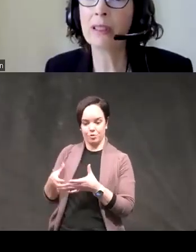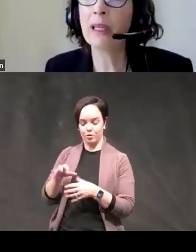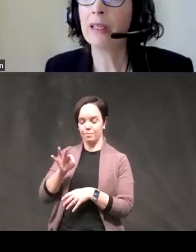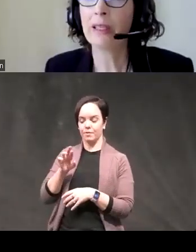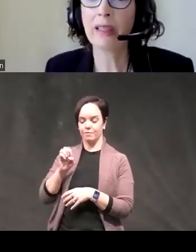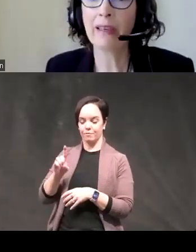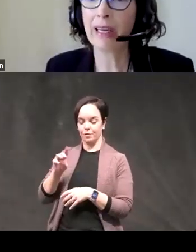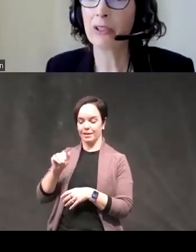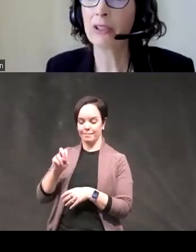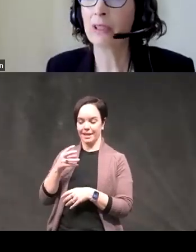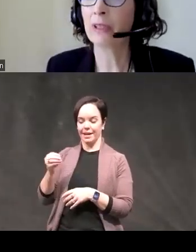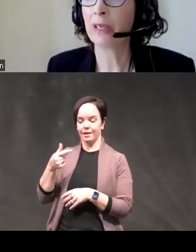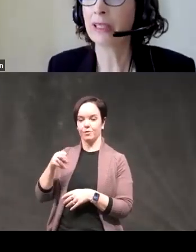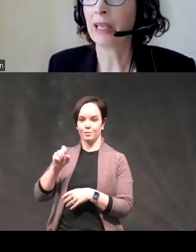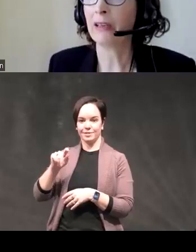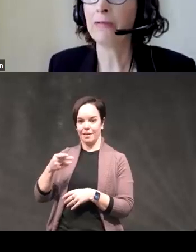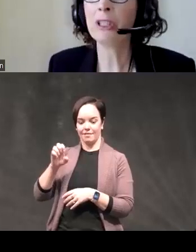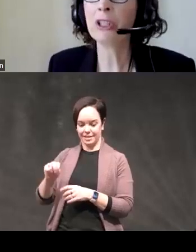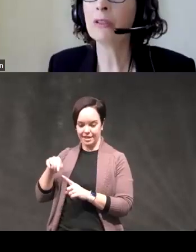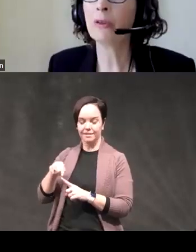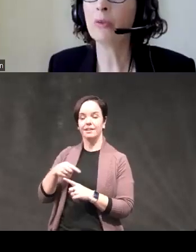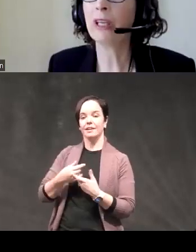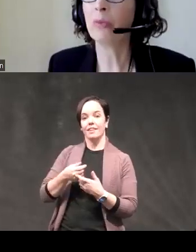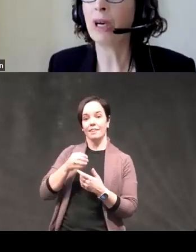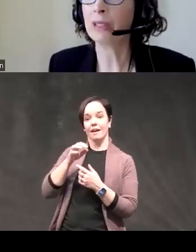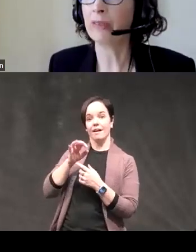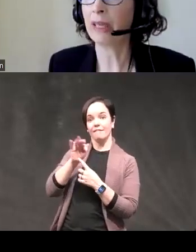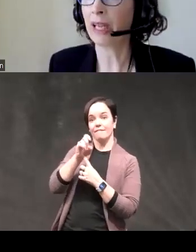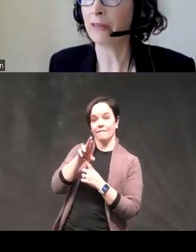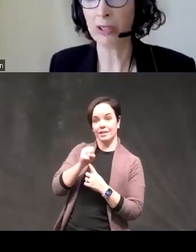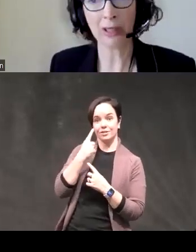the latent factors for executive function with positive and negative